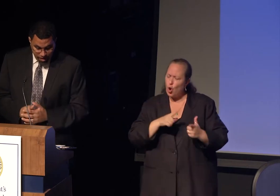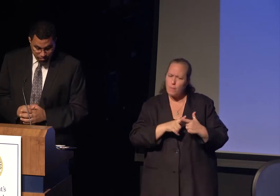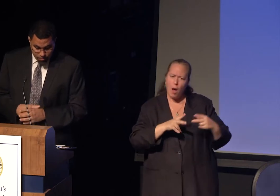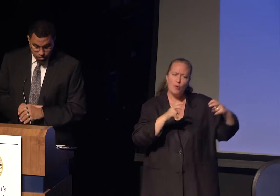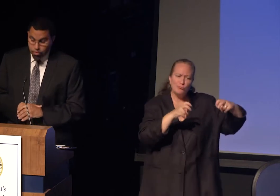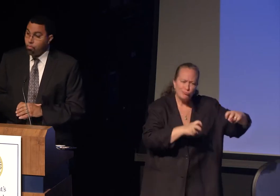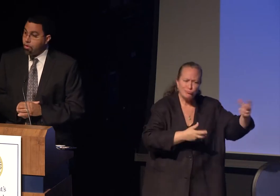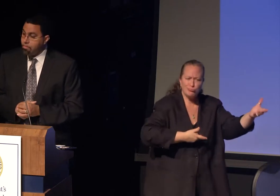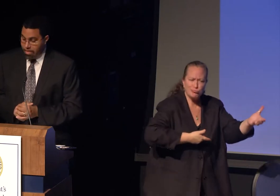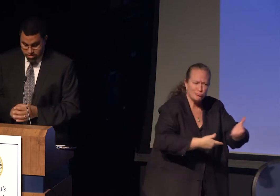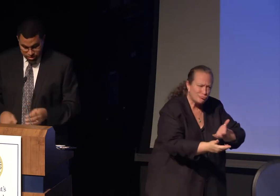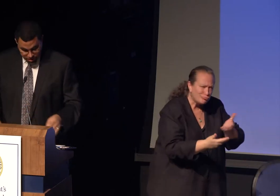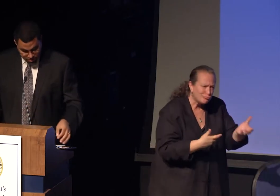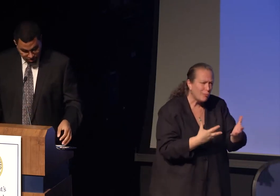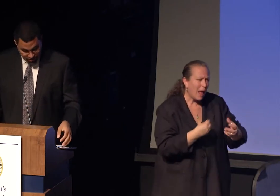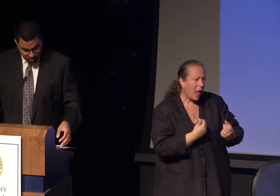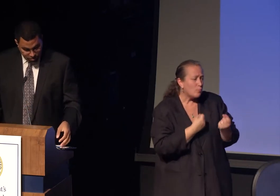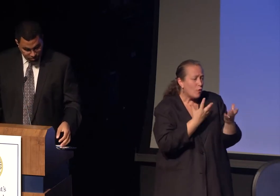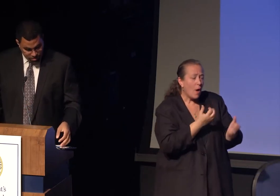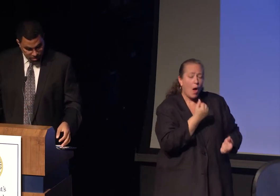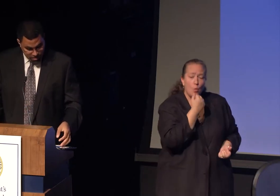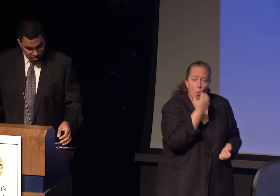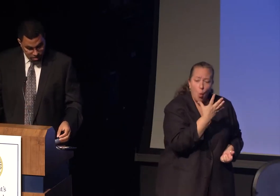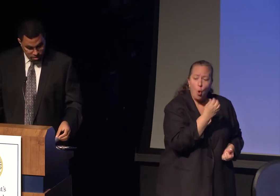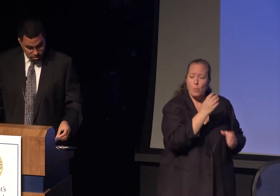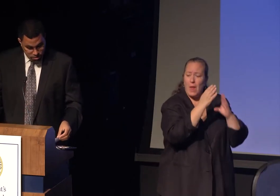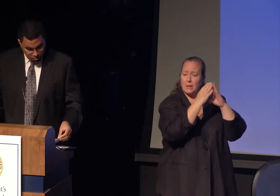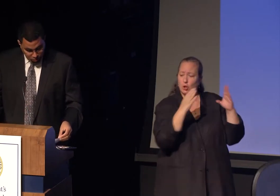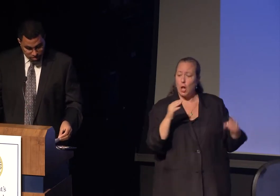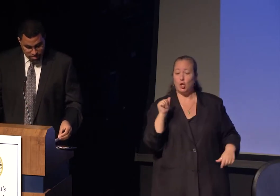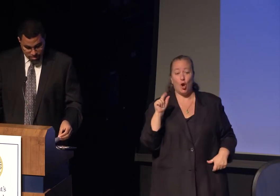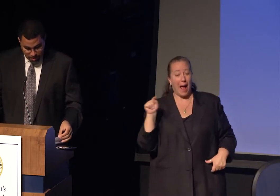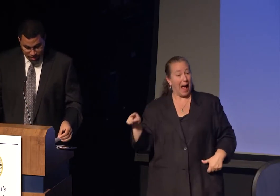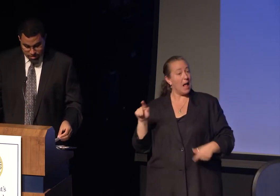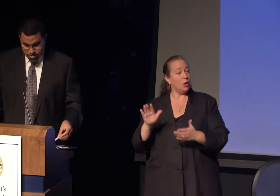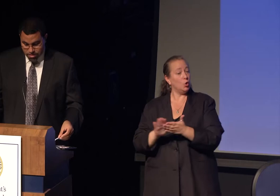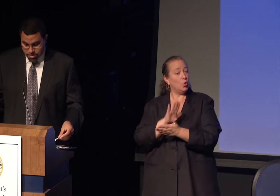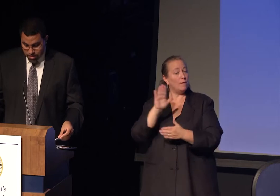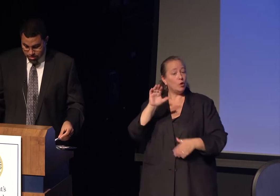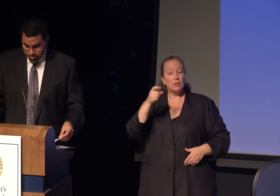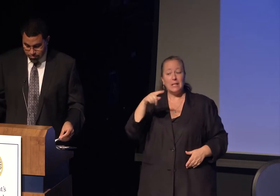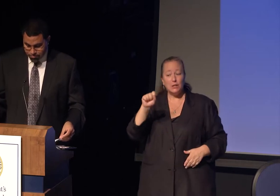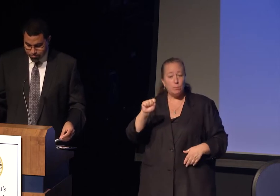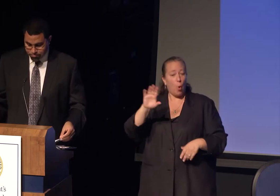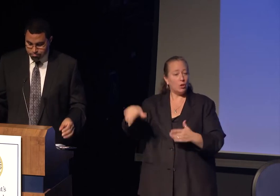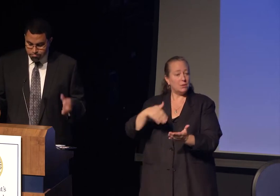with warmth and shelter at the university's Sports Science Center.